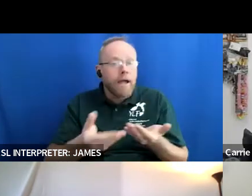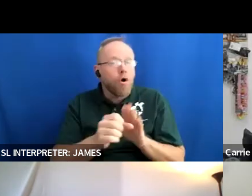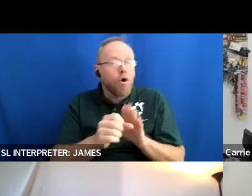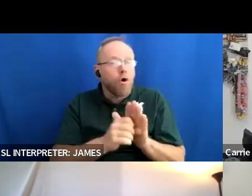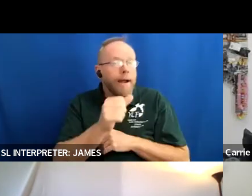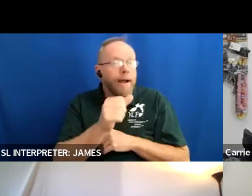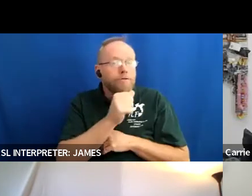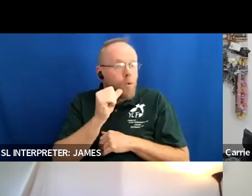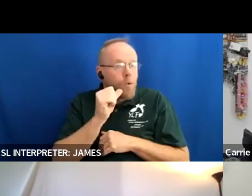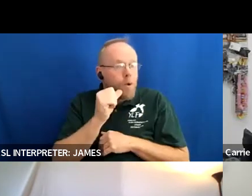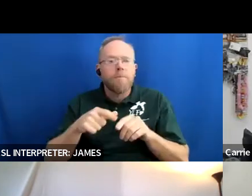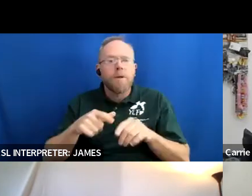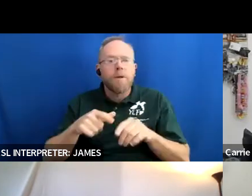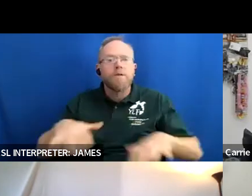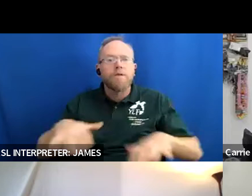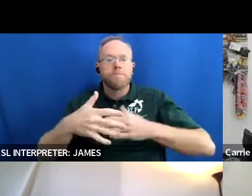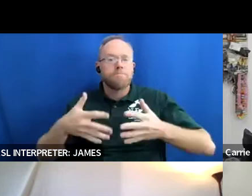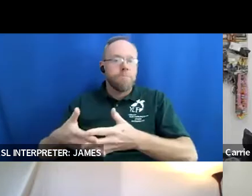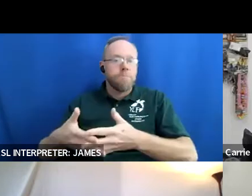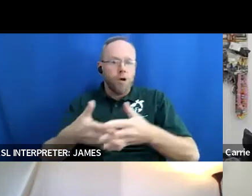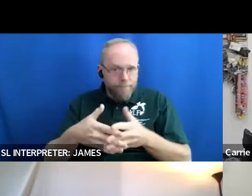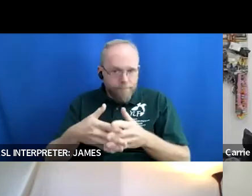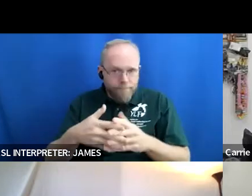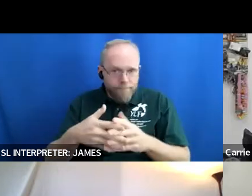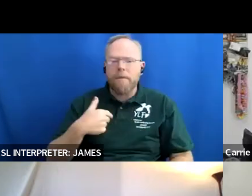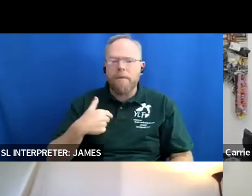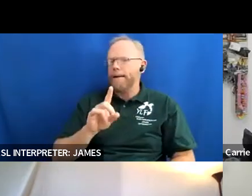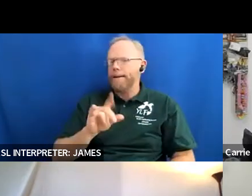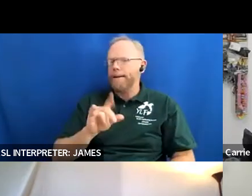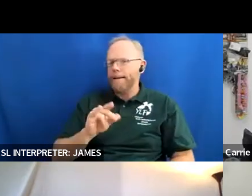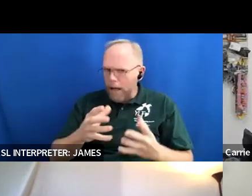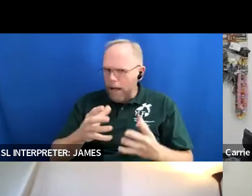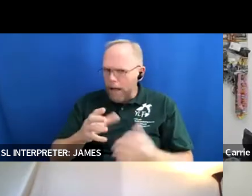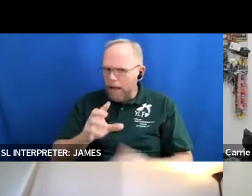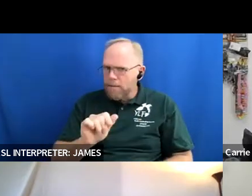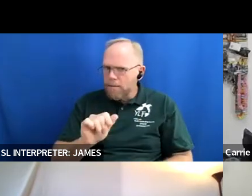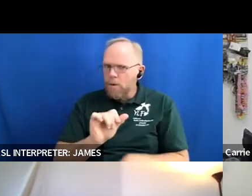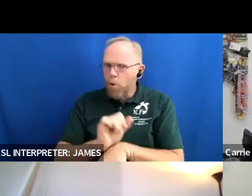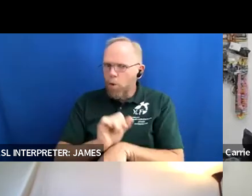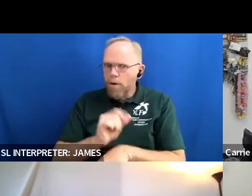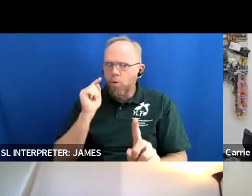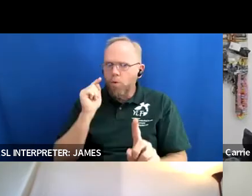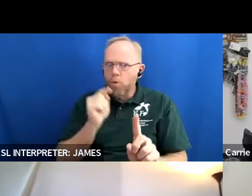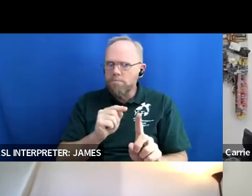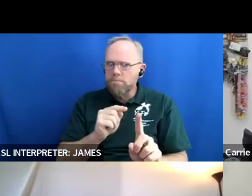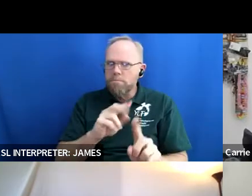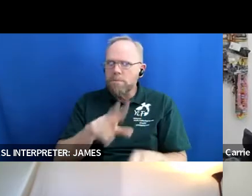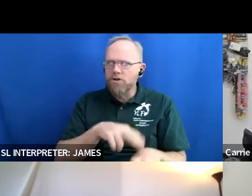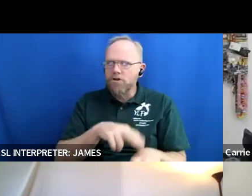i did a lot of disability work for the um national federation of the blind but